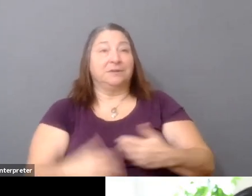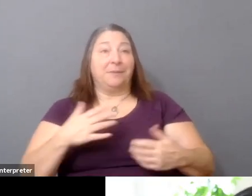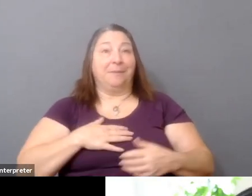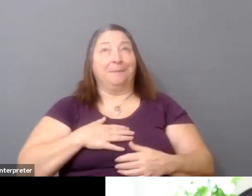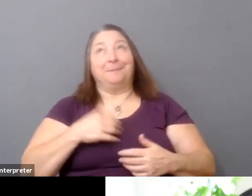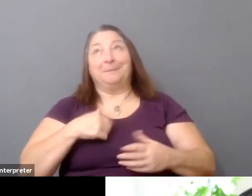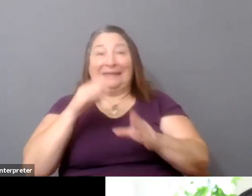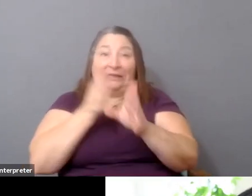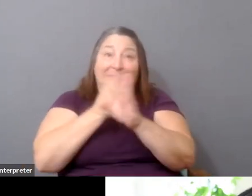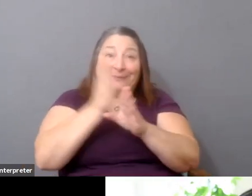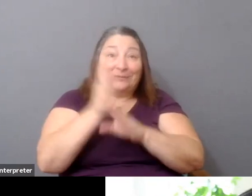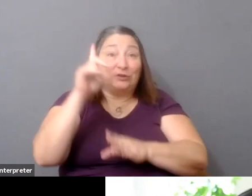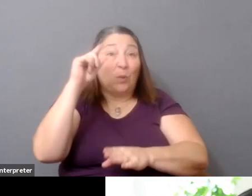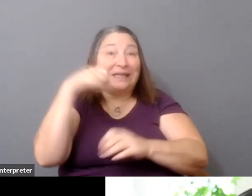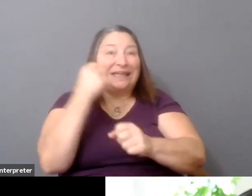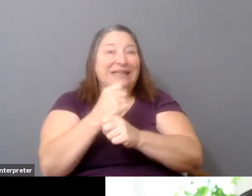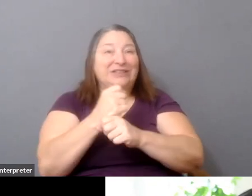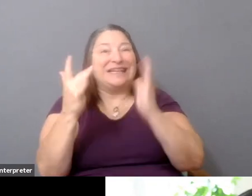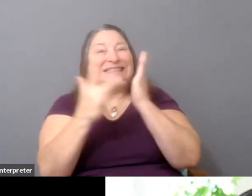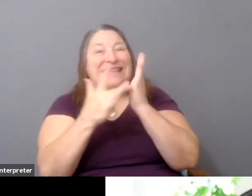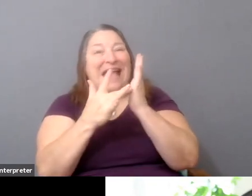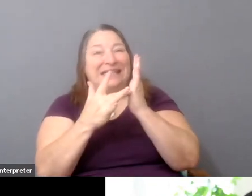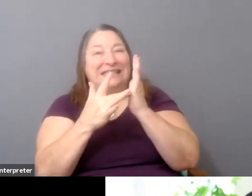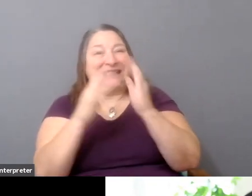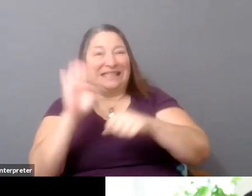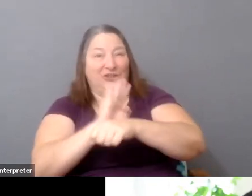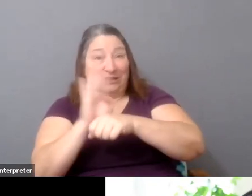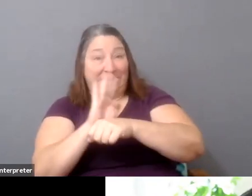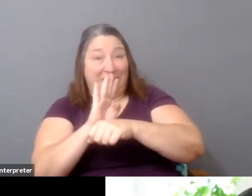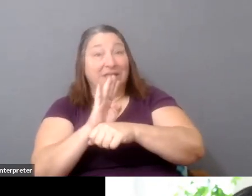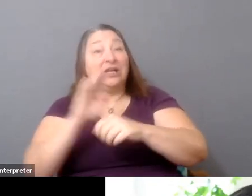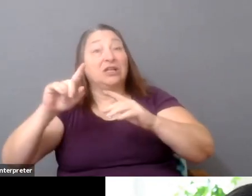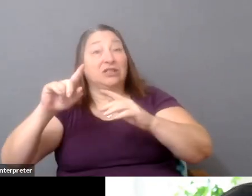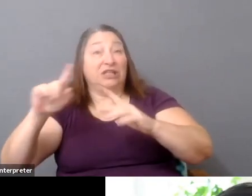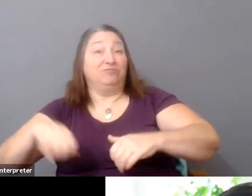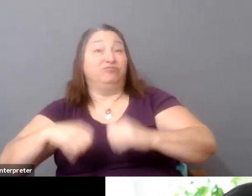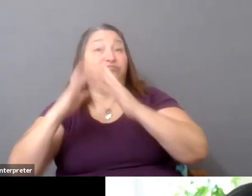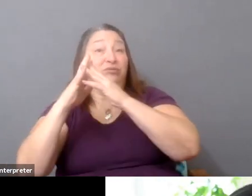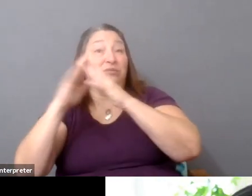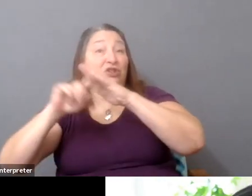in the tech industry, both on the startup side as well as on the investment side.